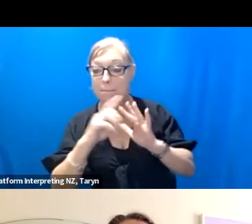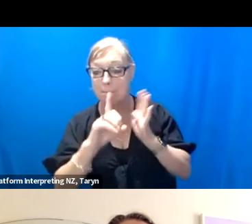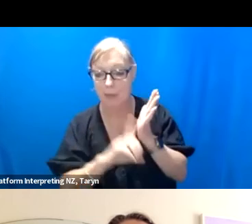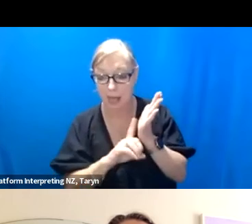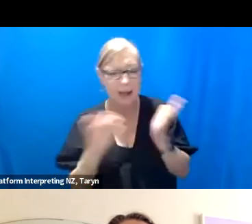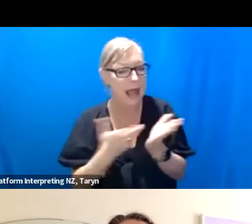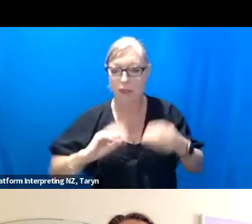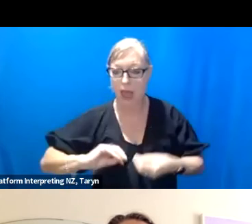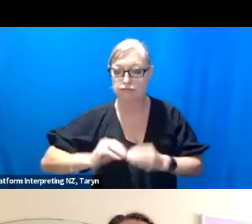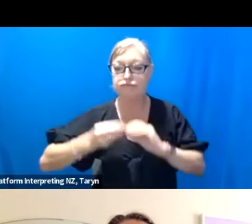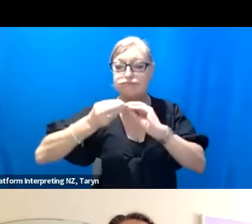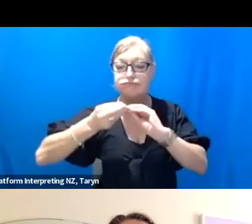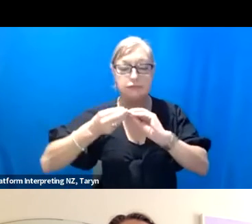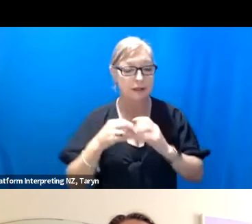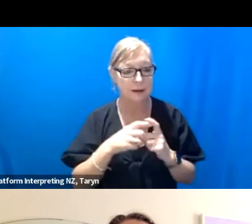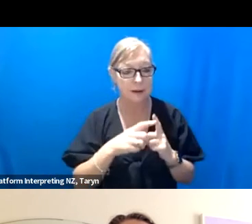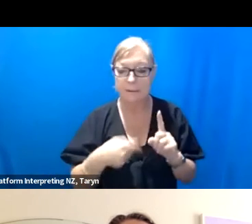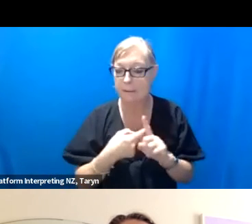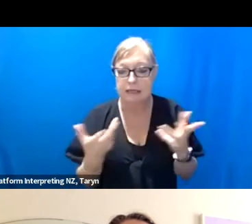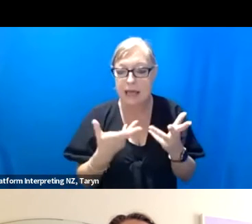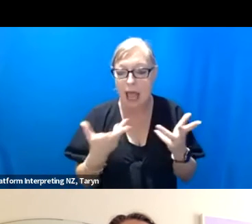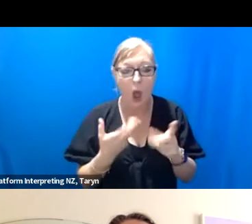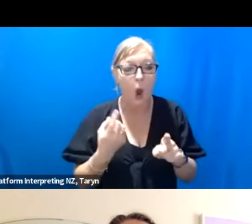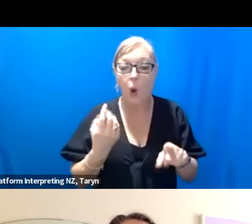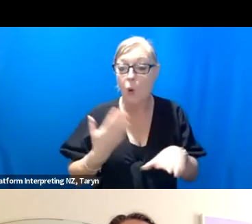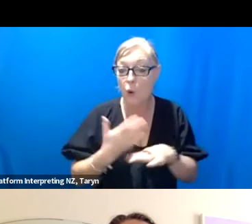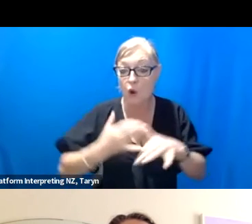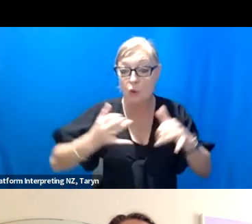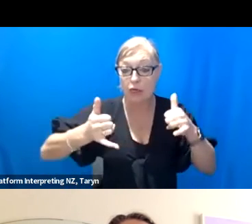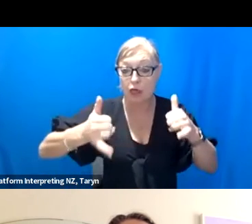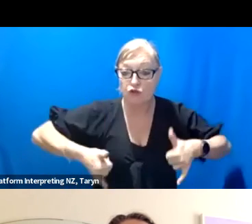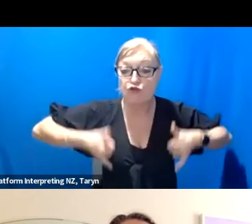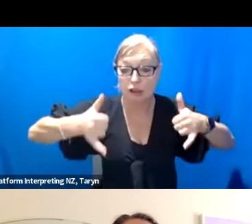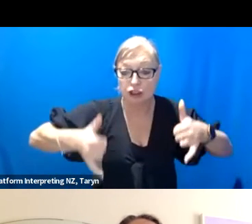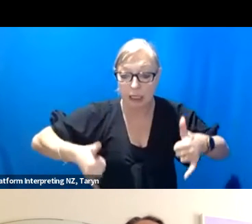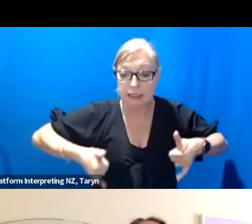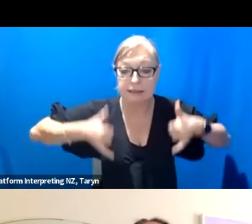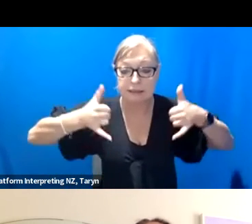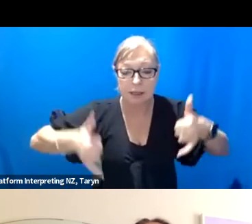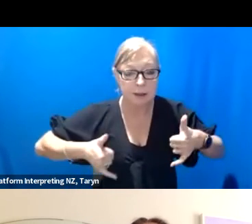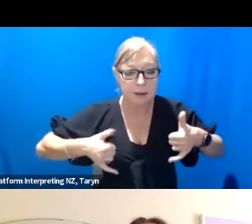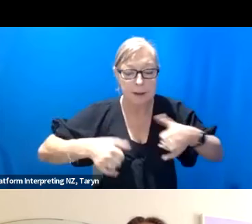bit into like how working with crutches becomes a sort of way of work, thinking choreographically,